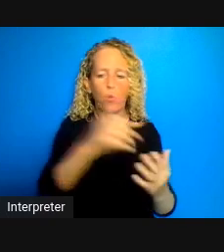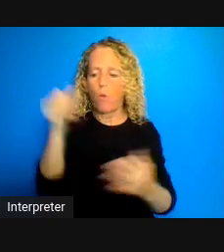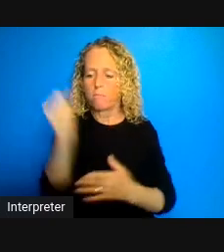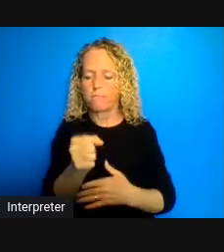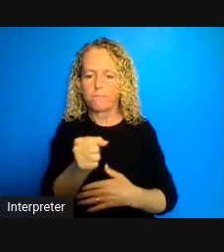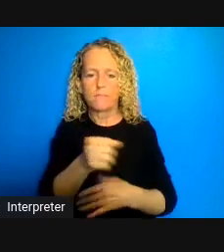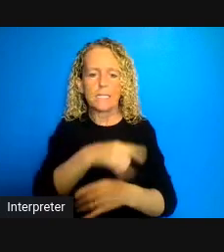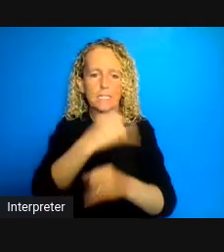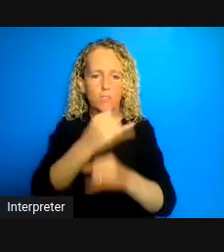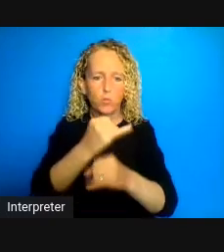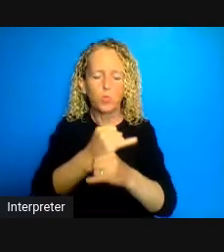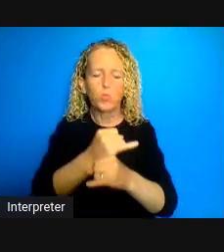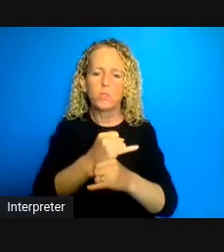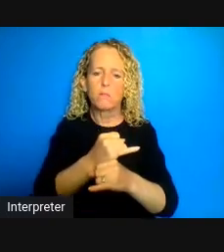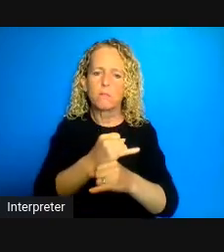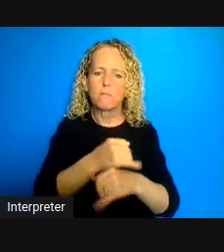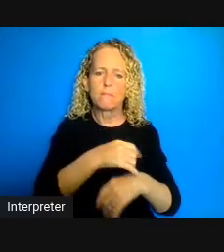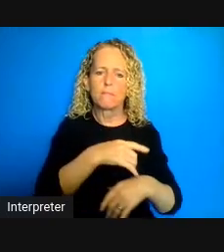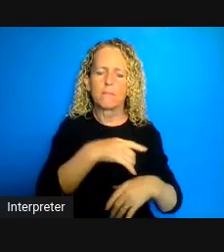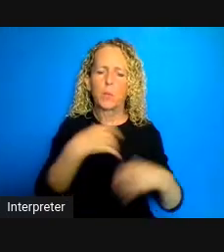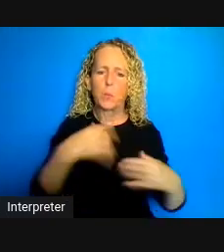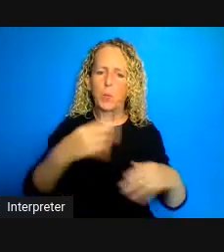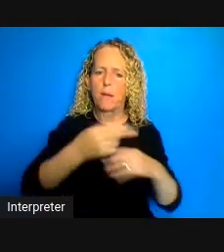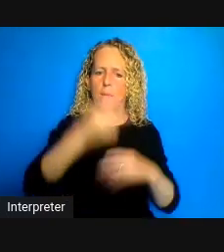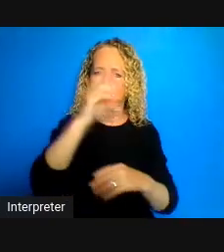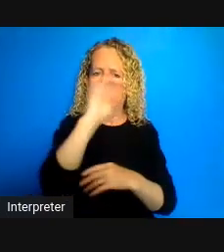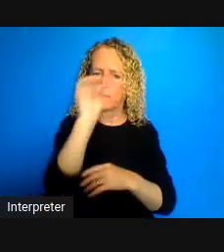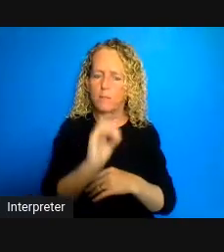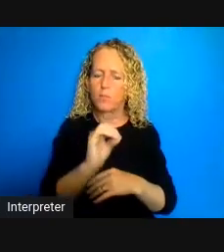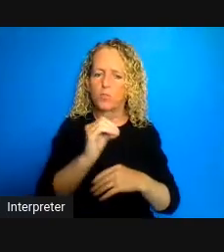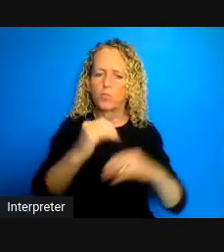incarcerated population of indigenous peoples ultimate higher rates of